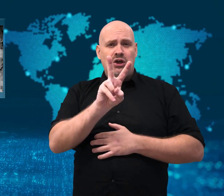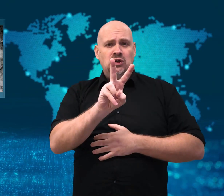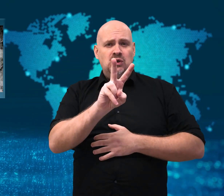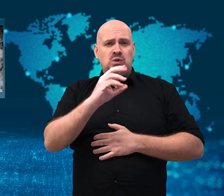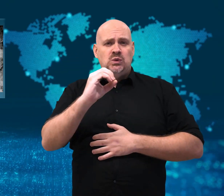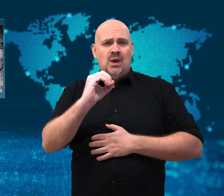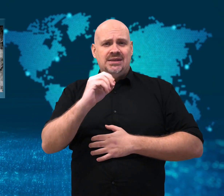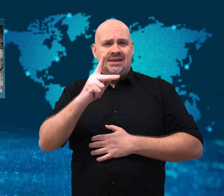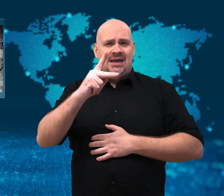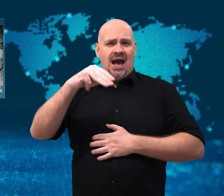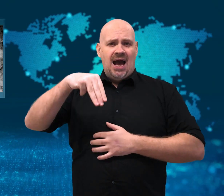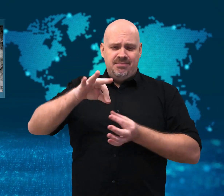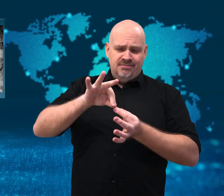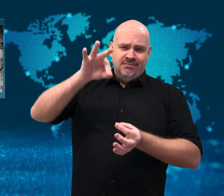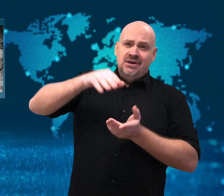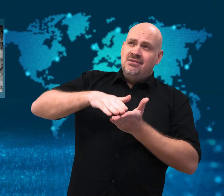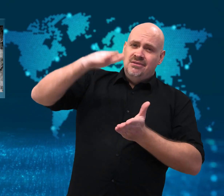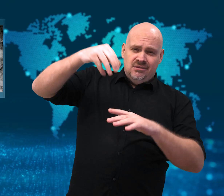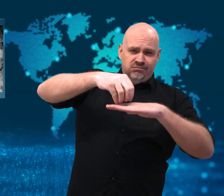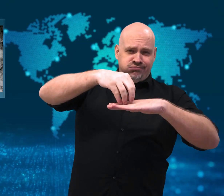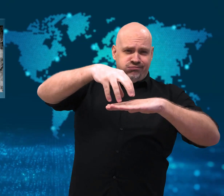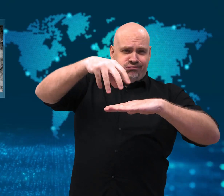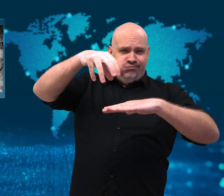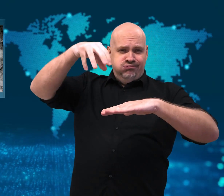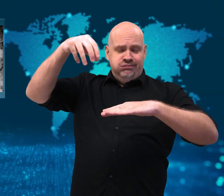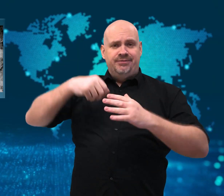above the Pacific Ocean.